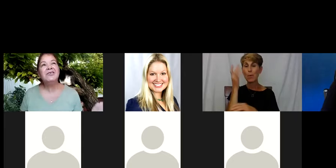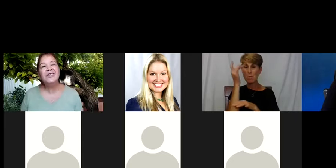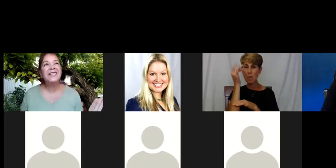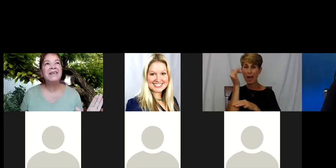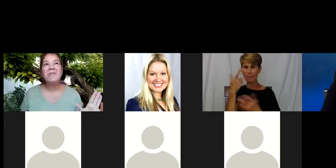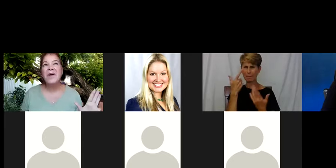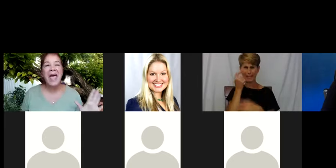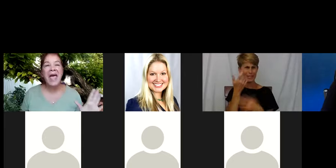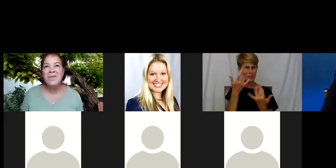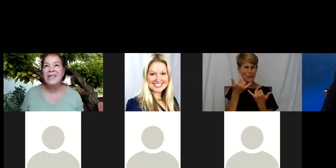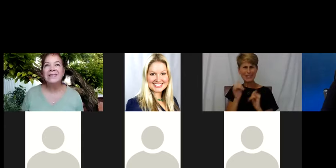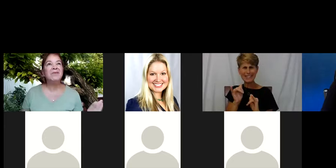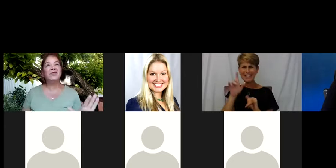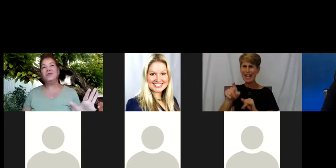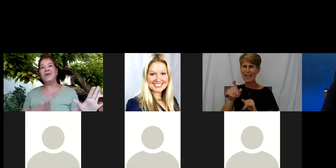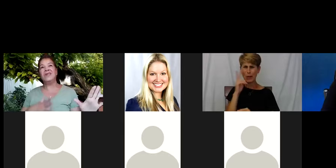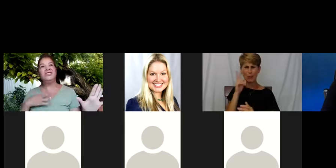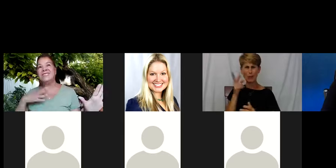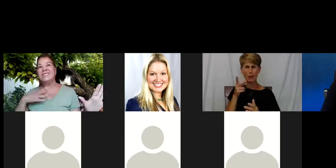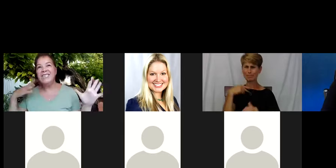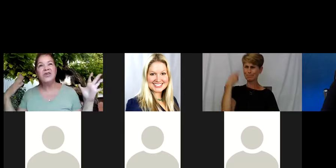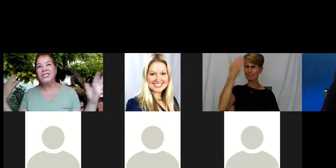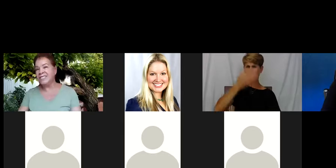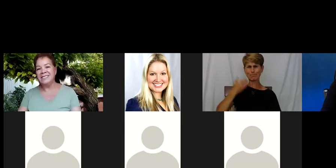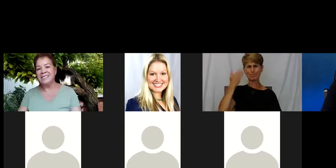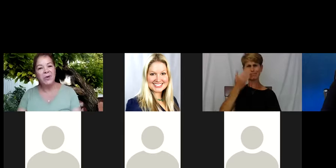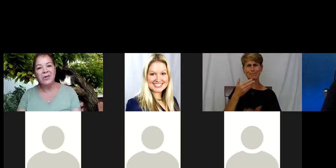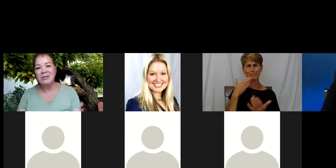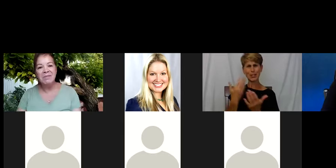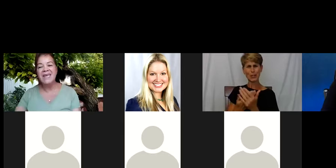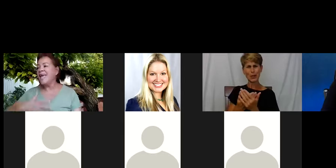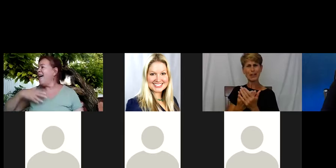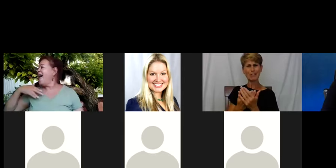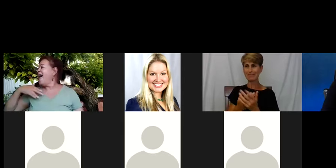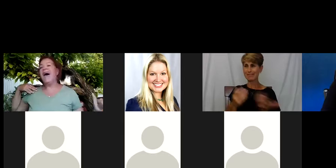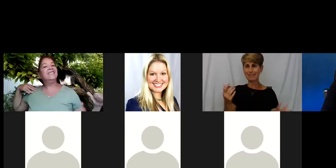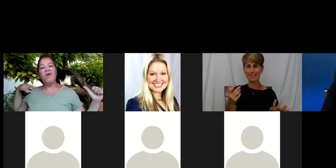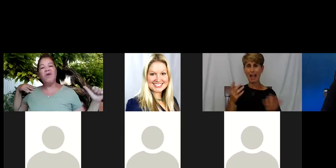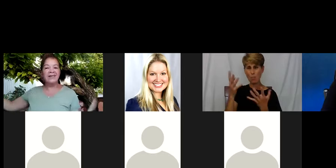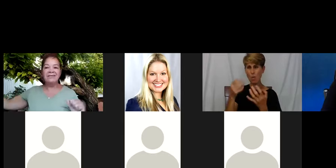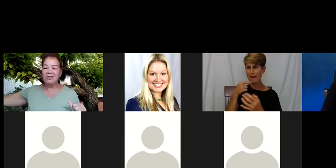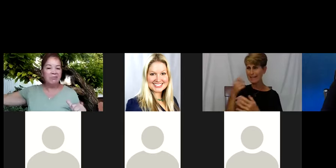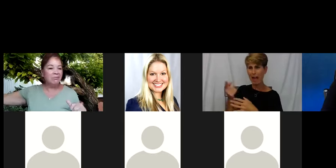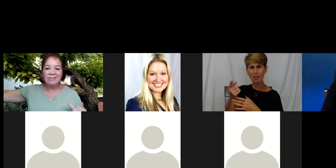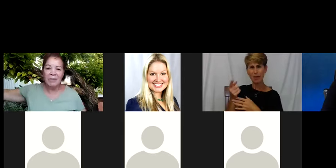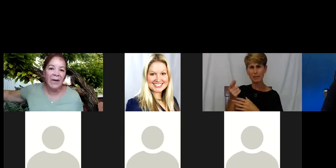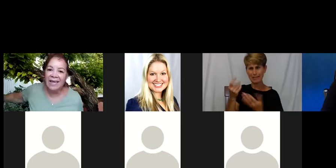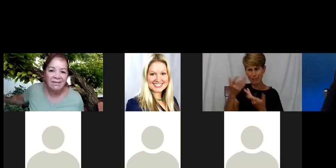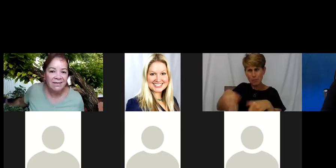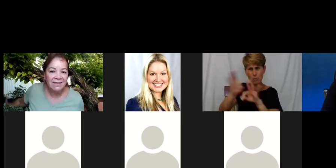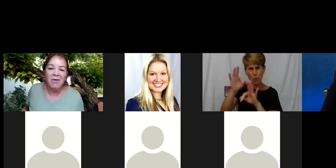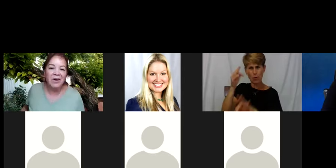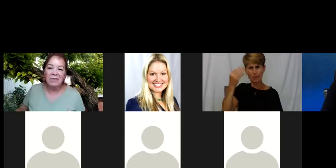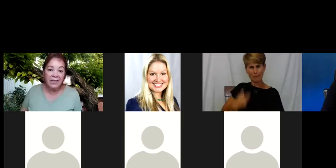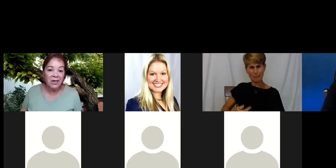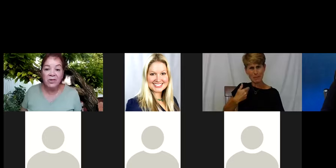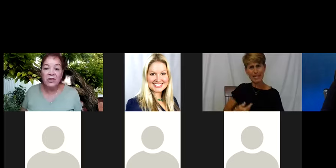when you go to then help mans because you want to just say you are just as important to me as going into a party. I wanna be here with you.